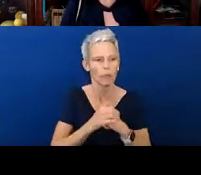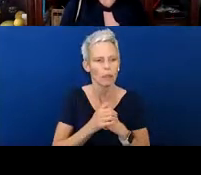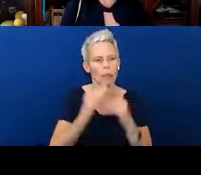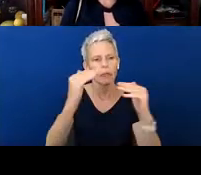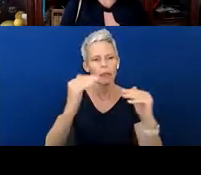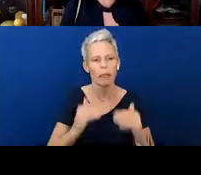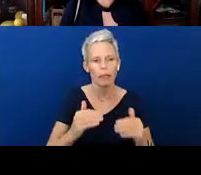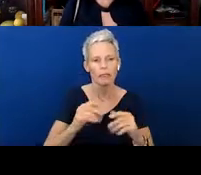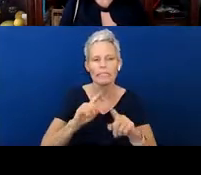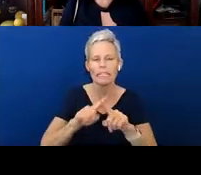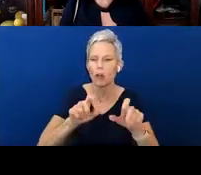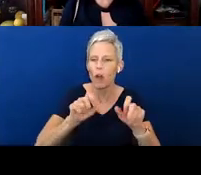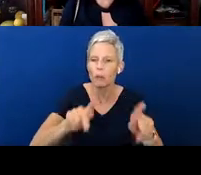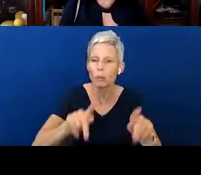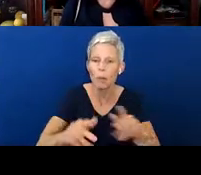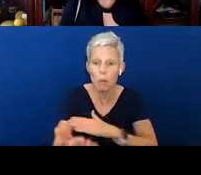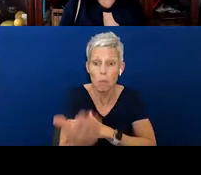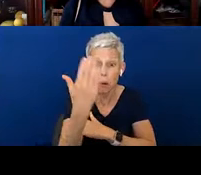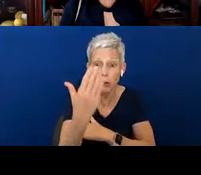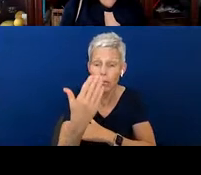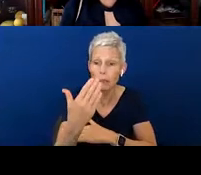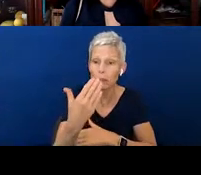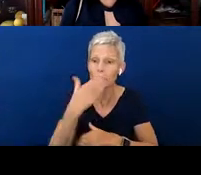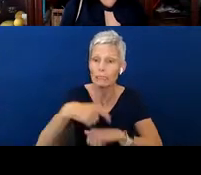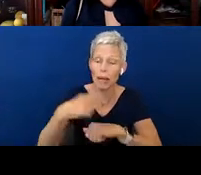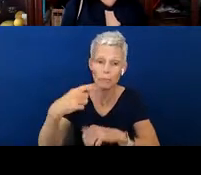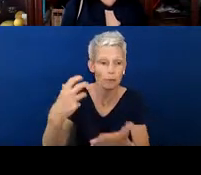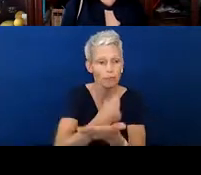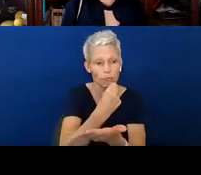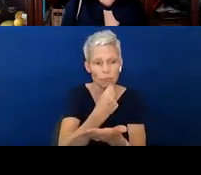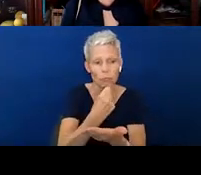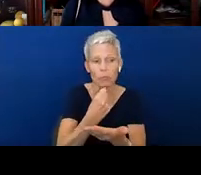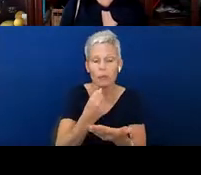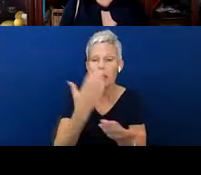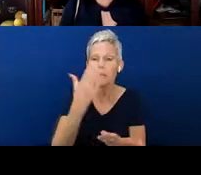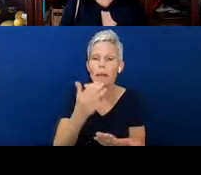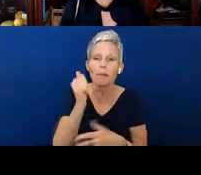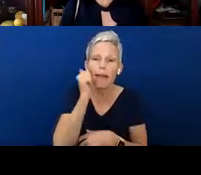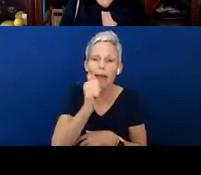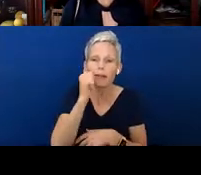Maybe mornings are really good. Maybe the routine you have. Getting ready for bed at night